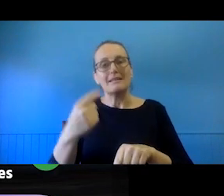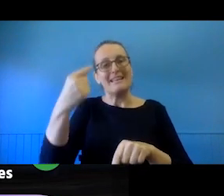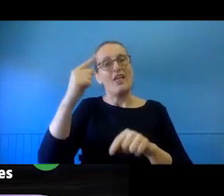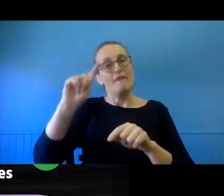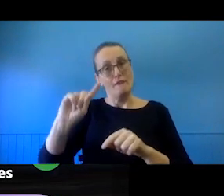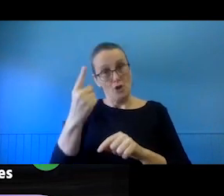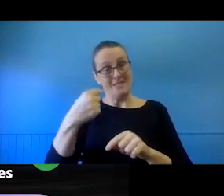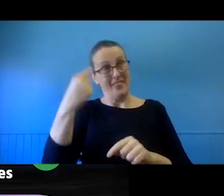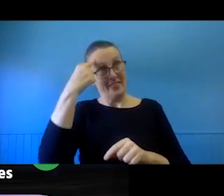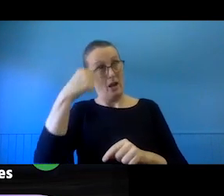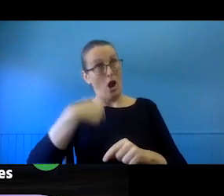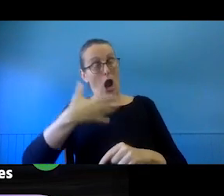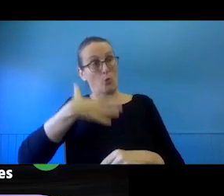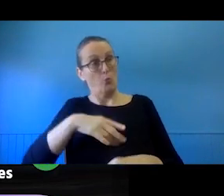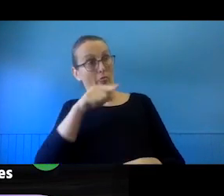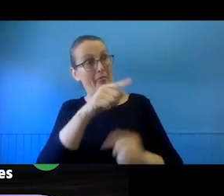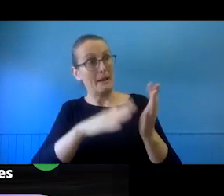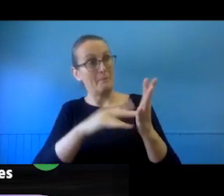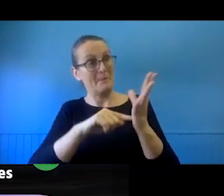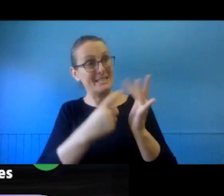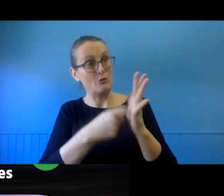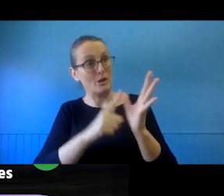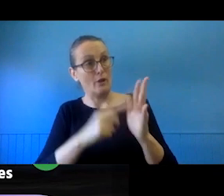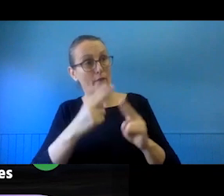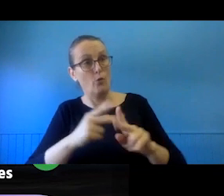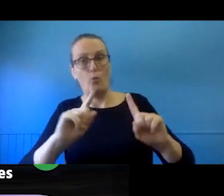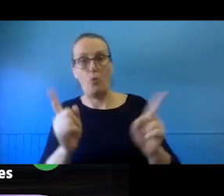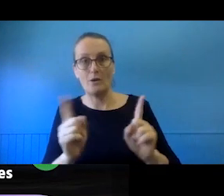about what they want to do in order to then make sure that how they are